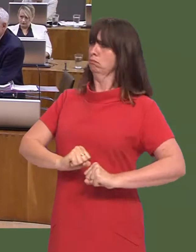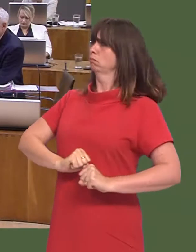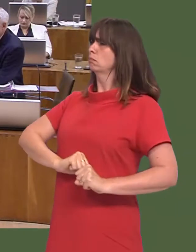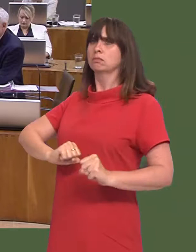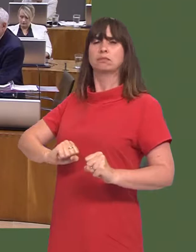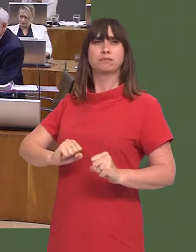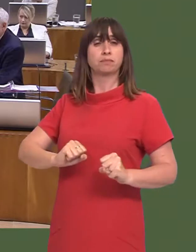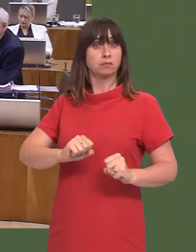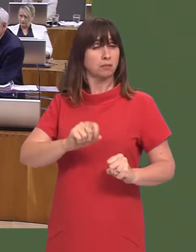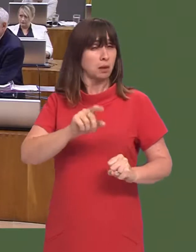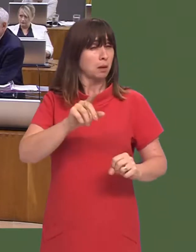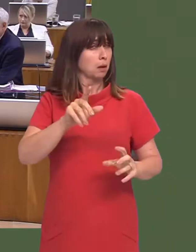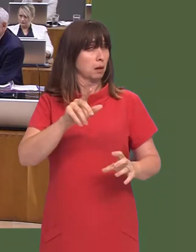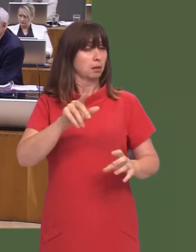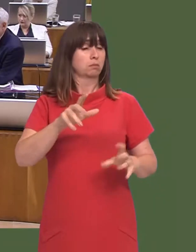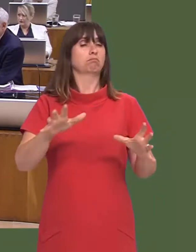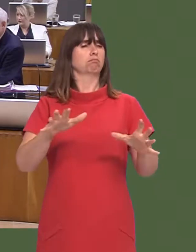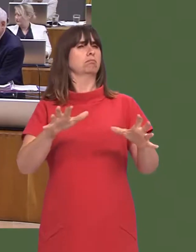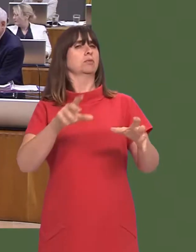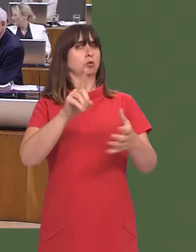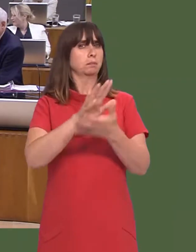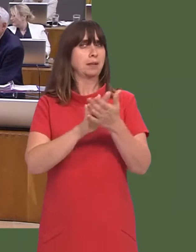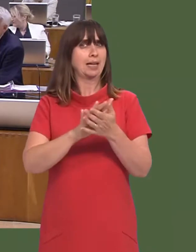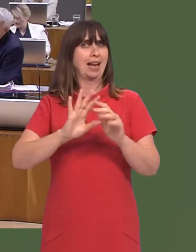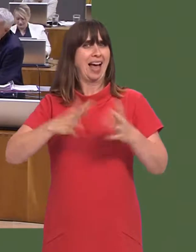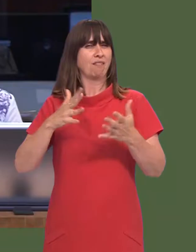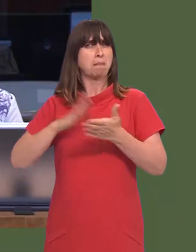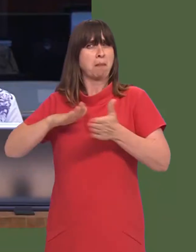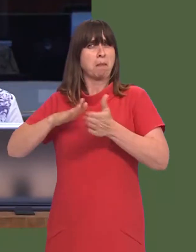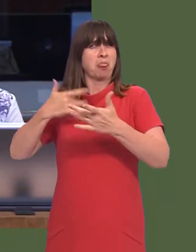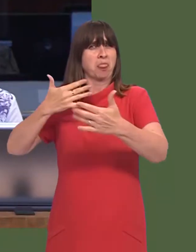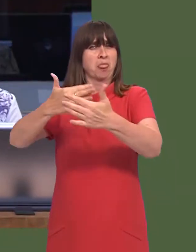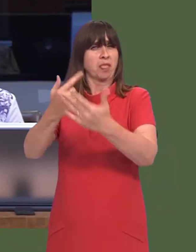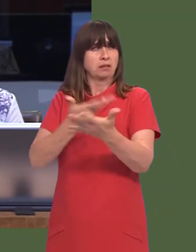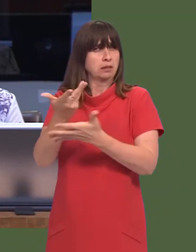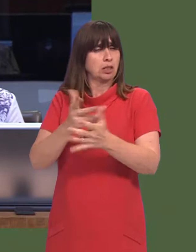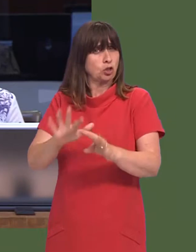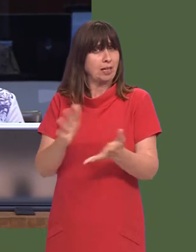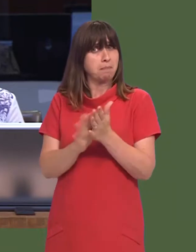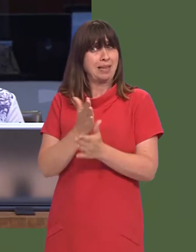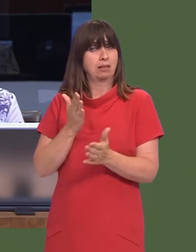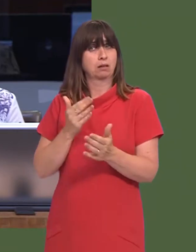Leanne Wood: So, that wasnít a long-term discussion, is that what youíre saying, that